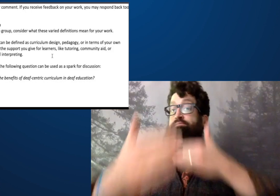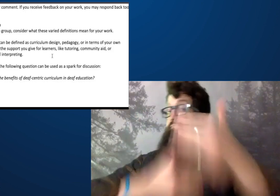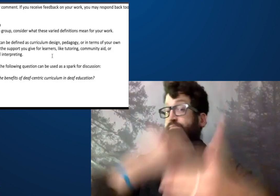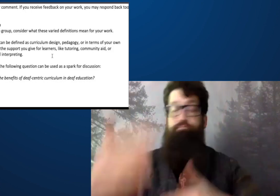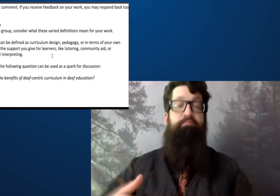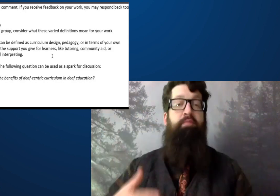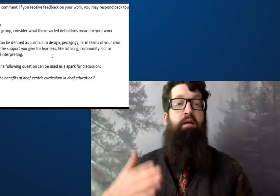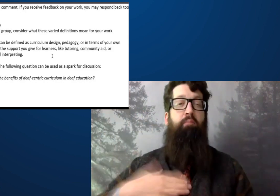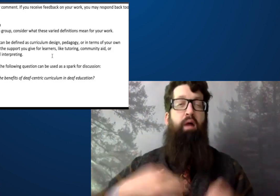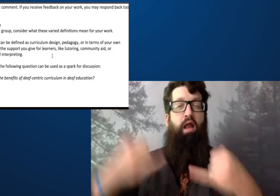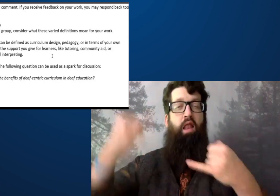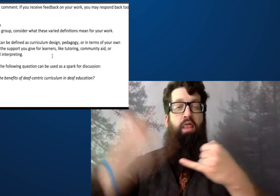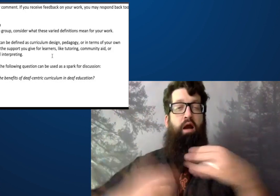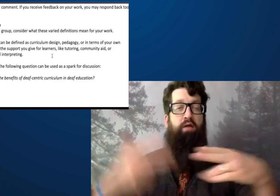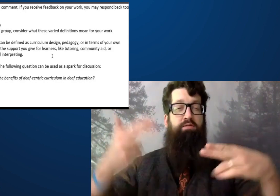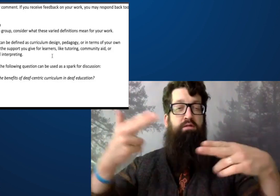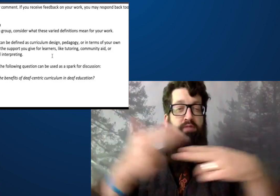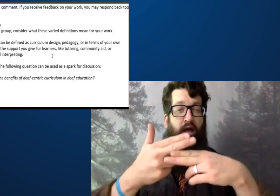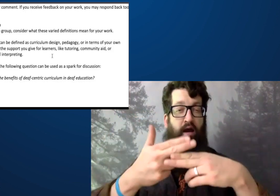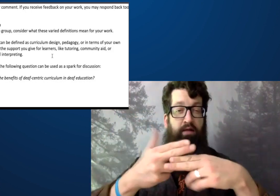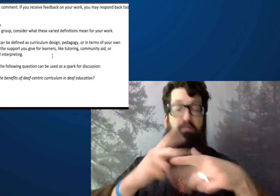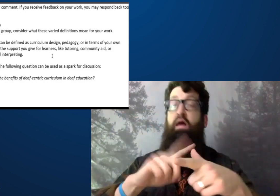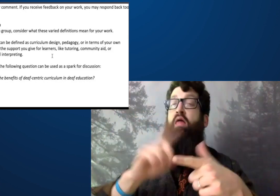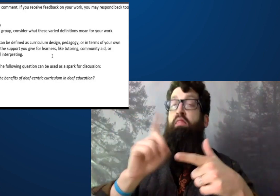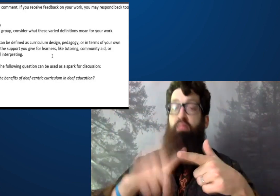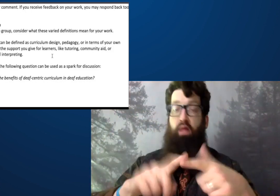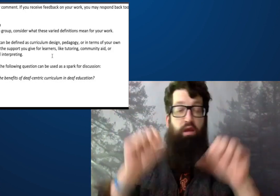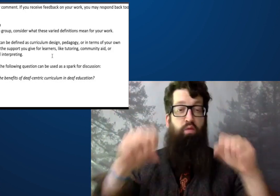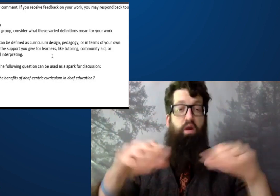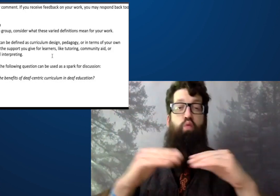Okay, I'm going to continue.